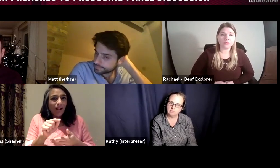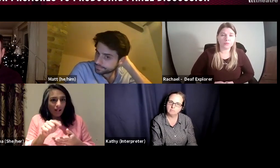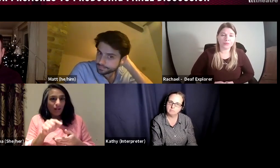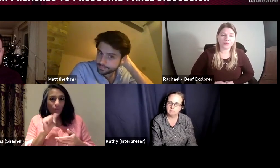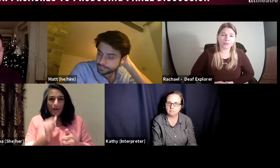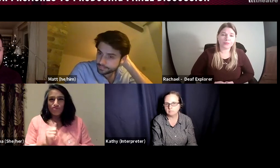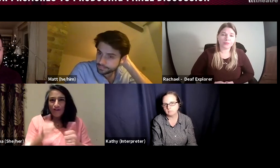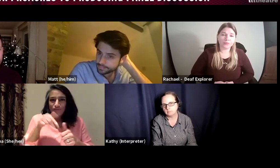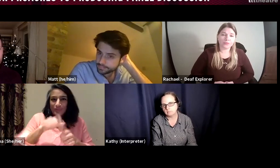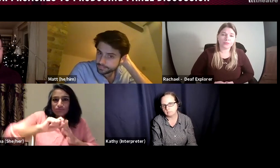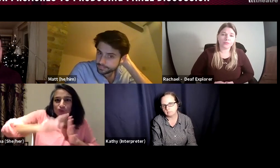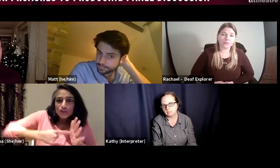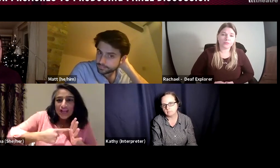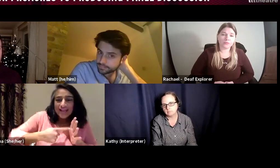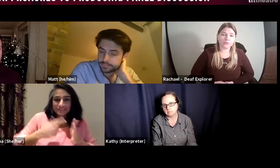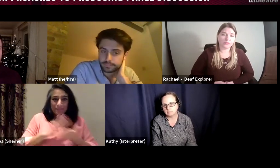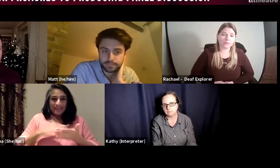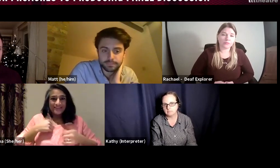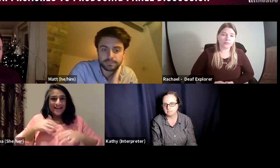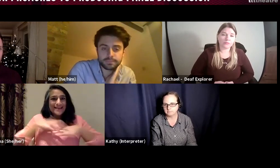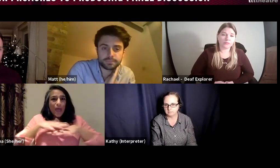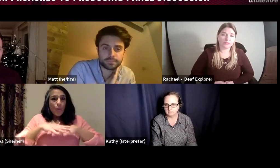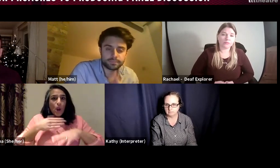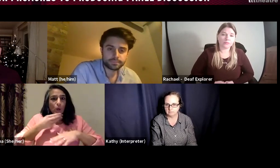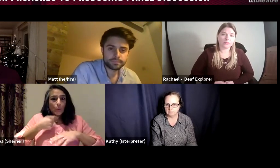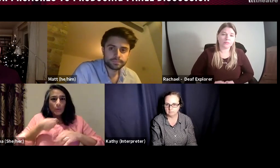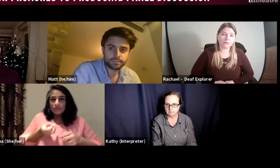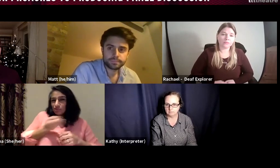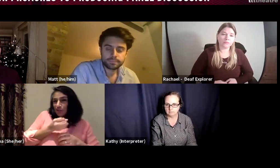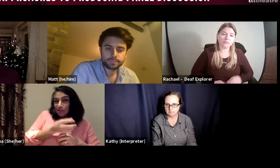suggesting the right people to be involved, saying well this person would be great for the project,